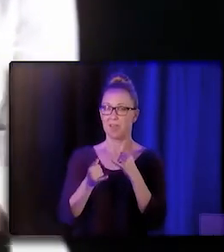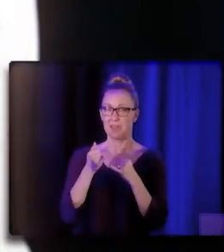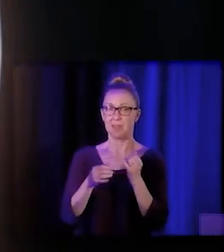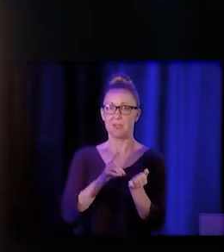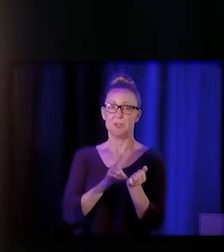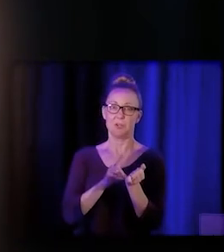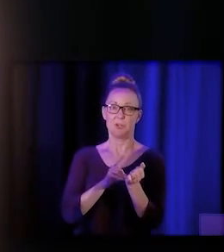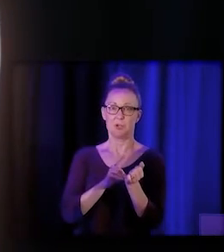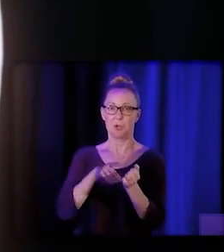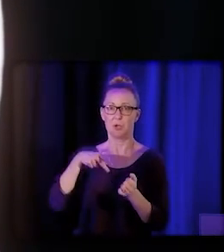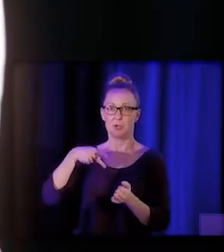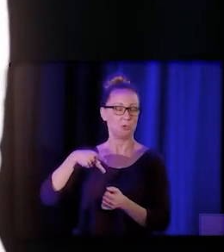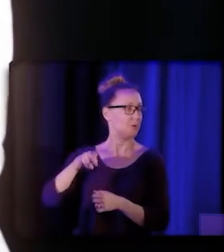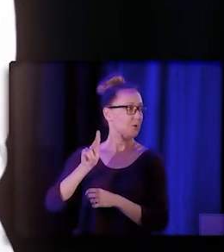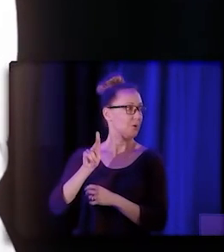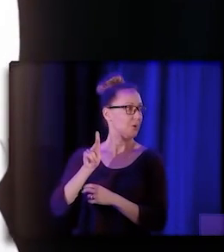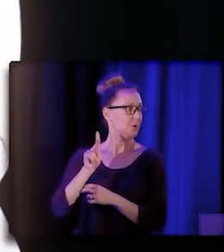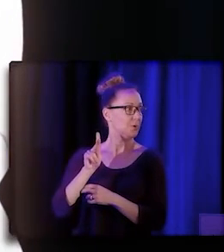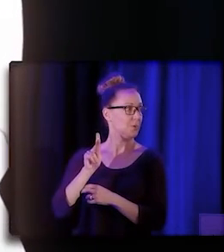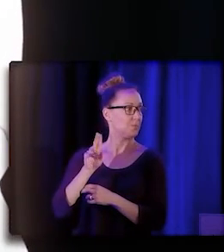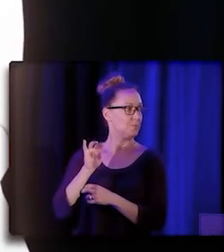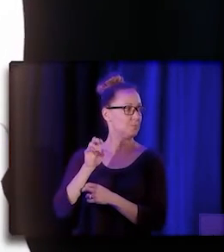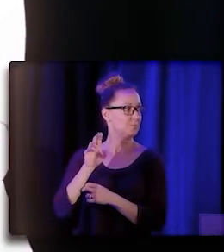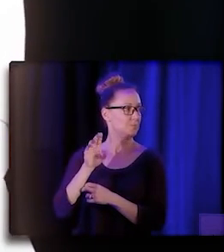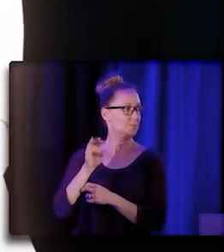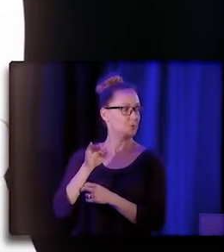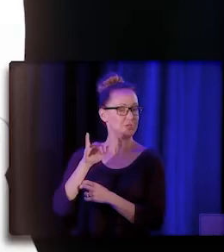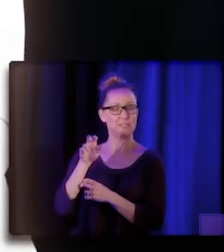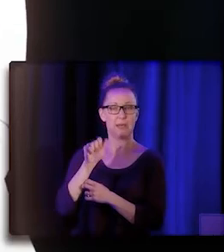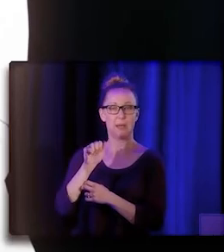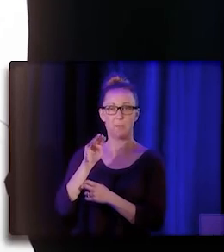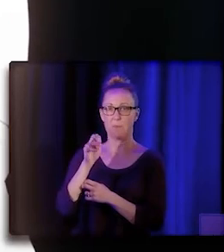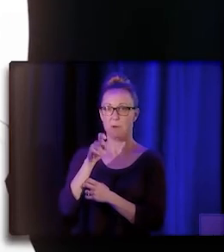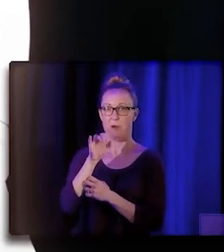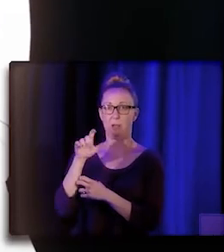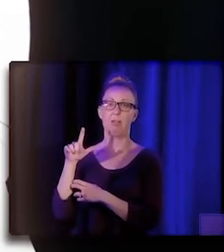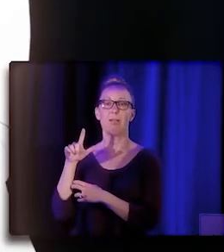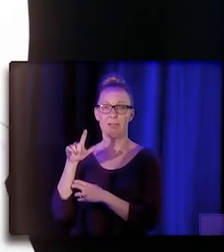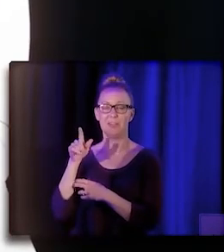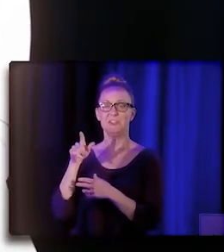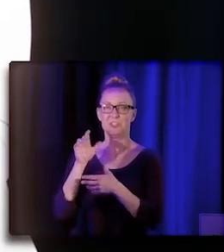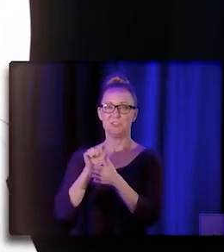Chief Health Equity Officer with Health Net. Thank you all so much for joining us.